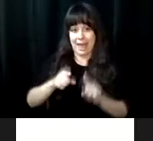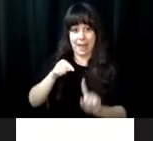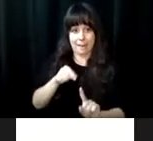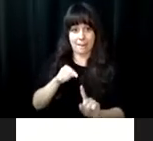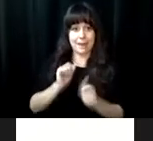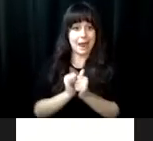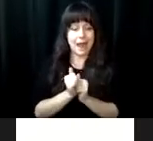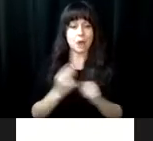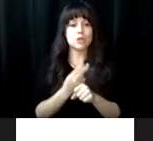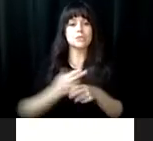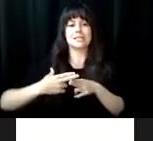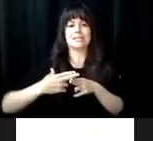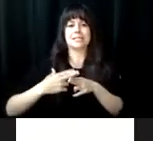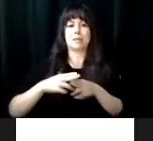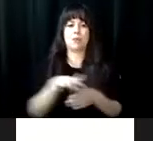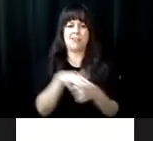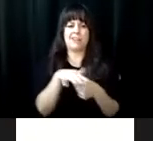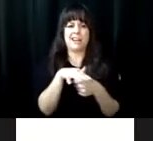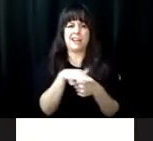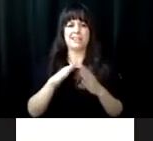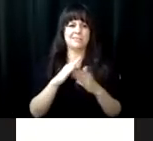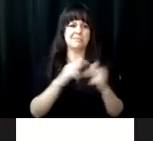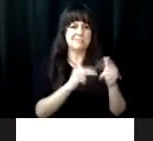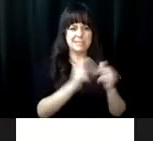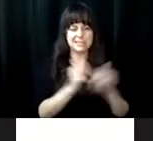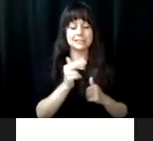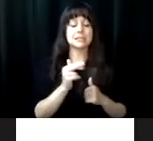rehabilitation center, an interim adjustment training program was